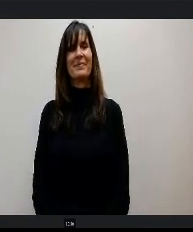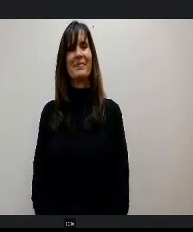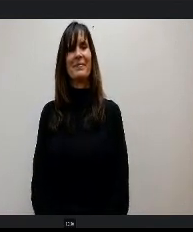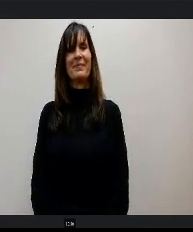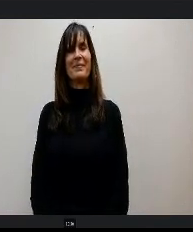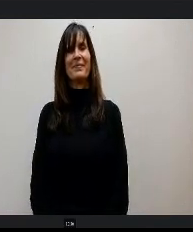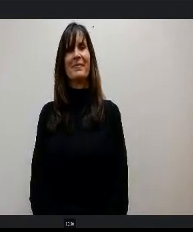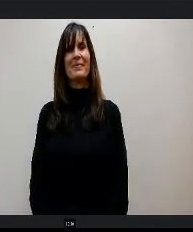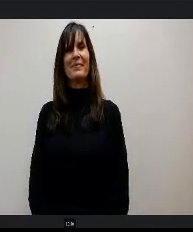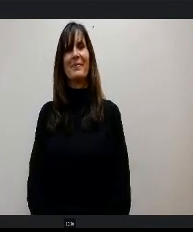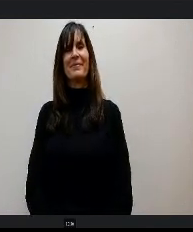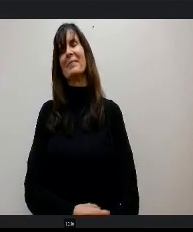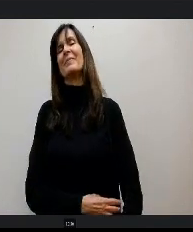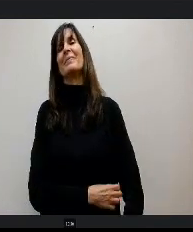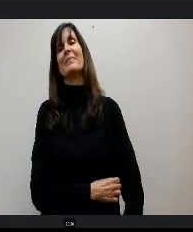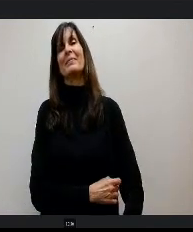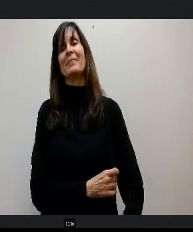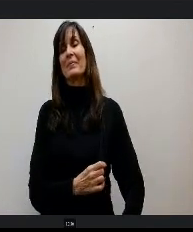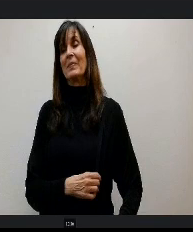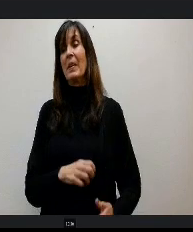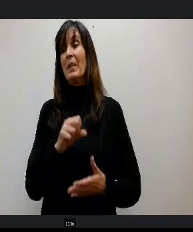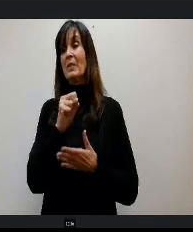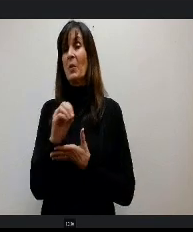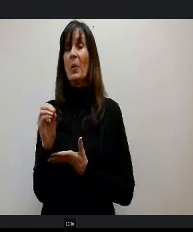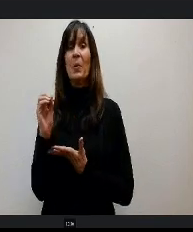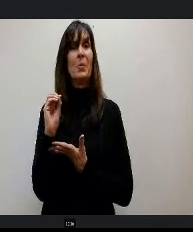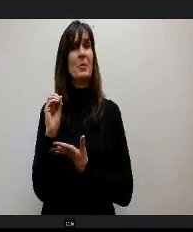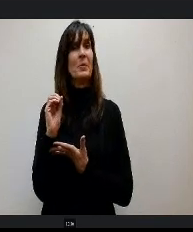All right, so just to finish up real quick.